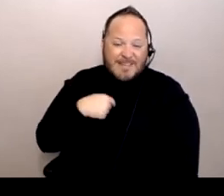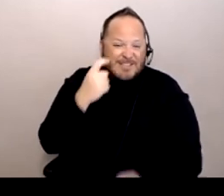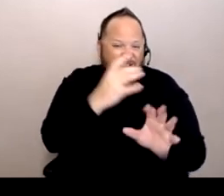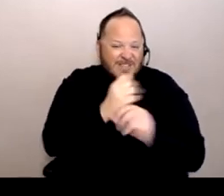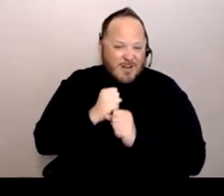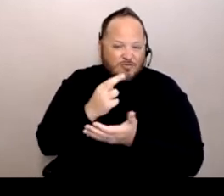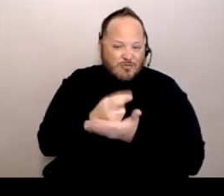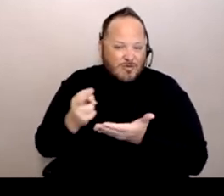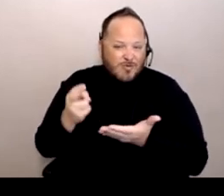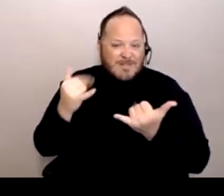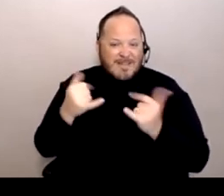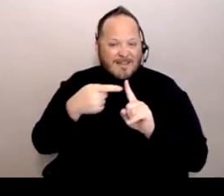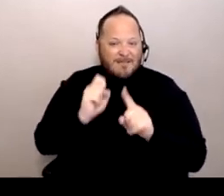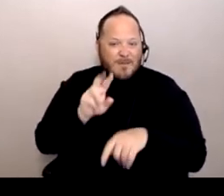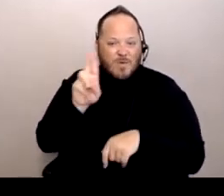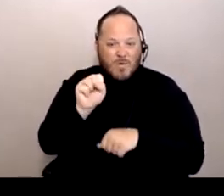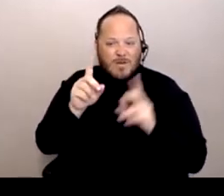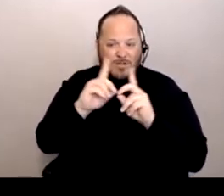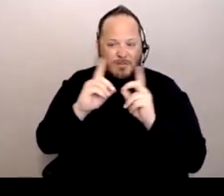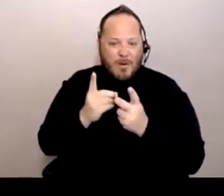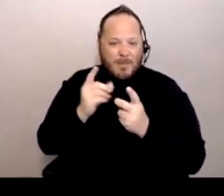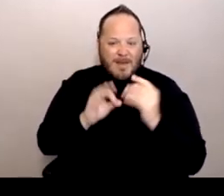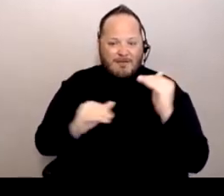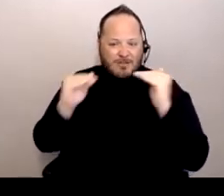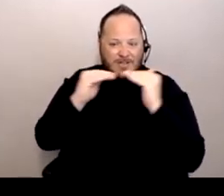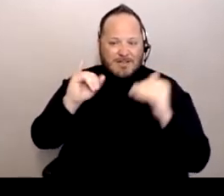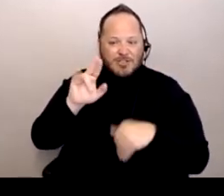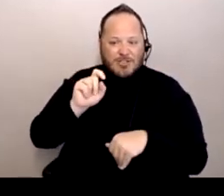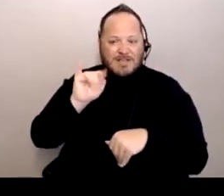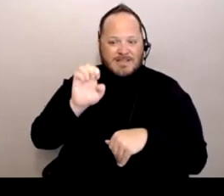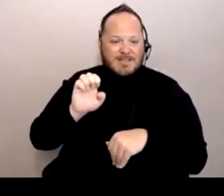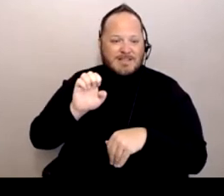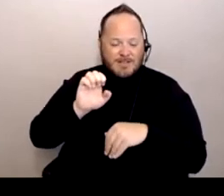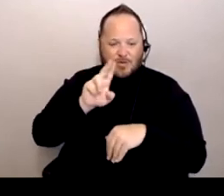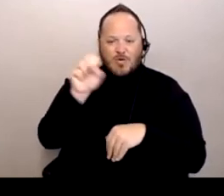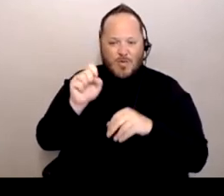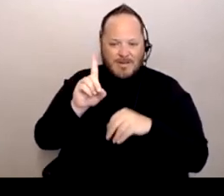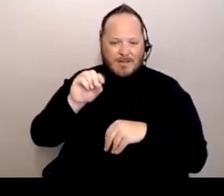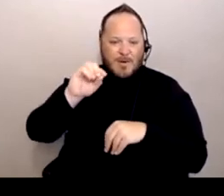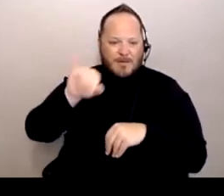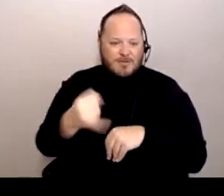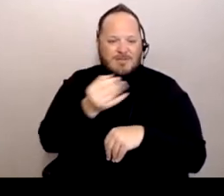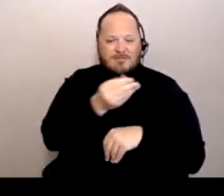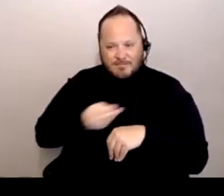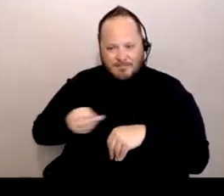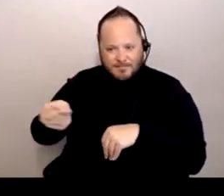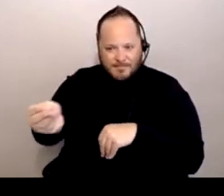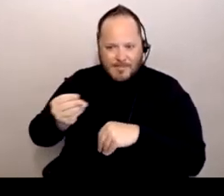from the US Department of Justice that this is just one, looks long, part of it, but there's more, and the link is there too